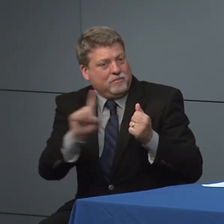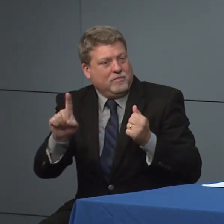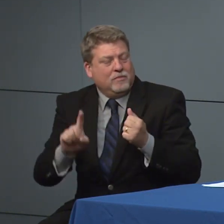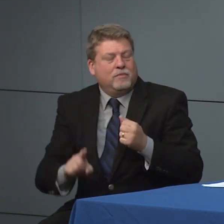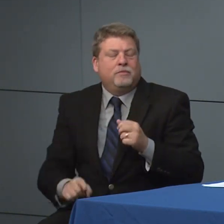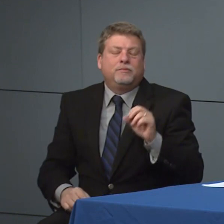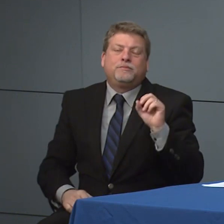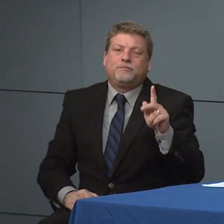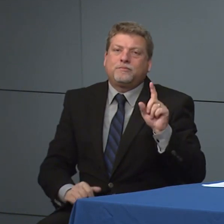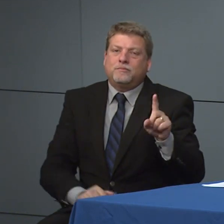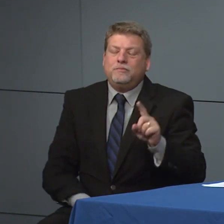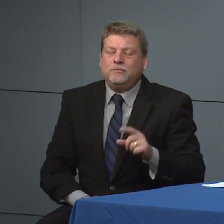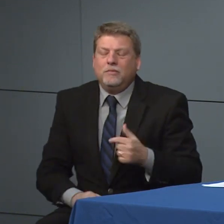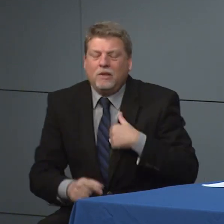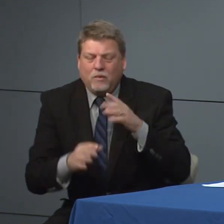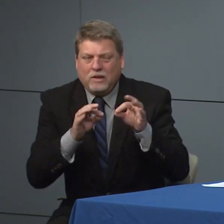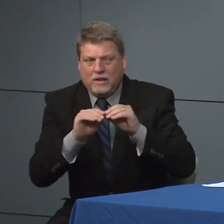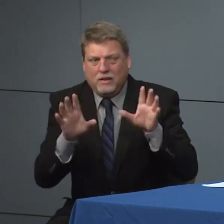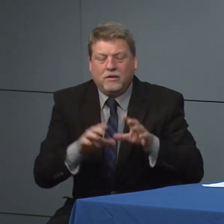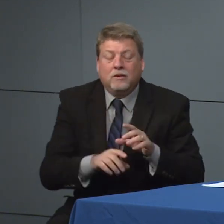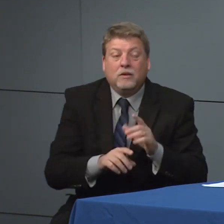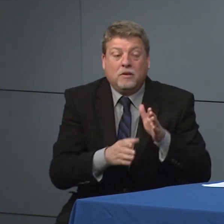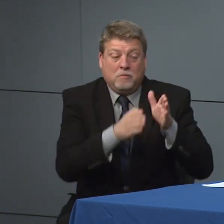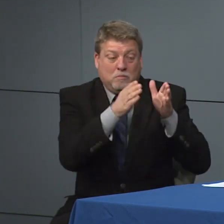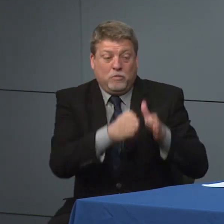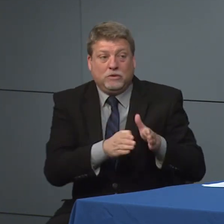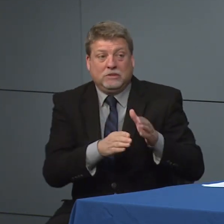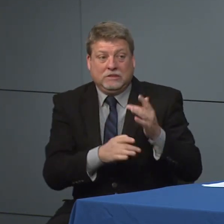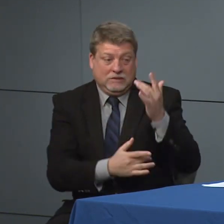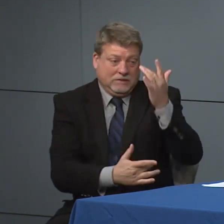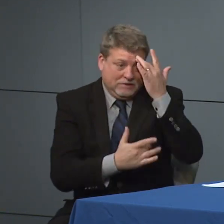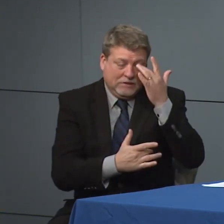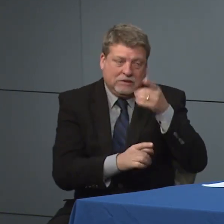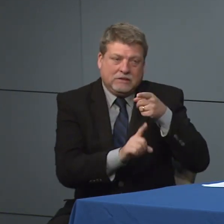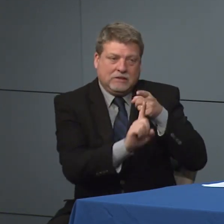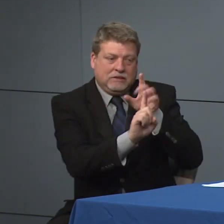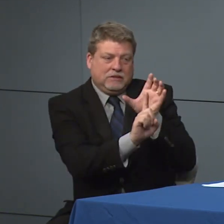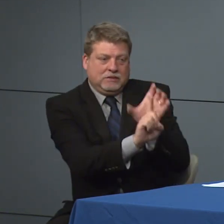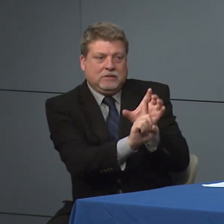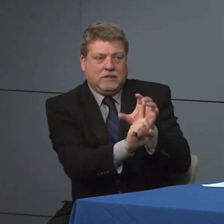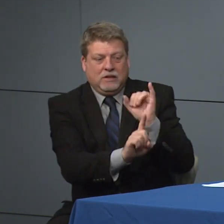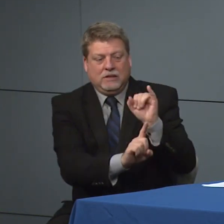Yeah, and again that's just a definition right so when somebody is sick there in isolation when somebody has